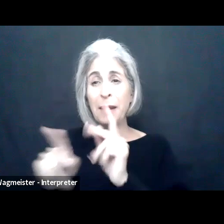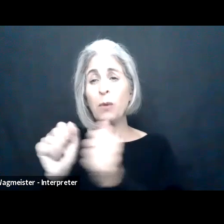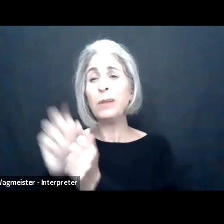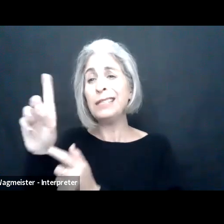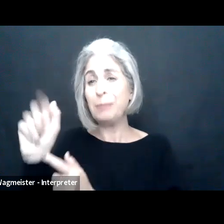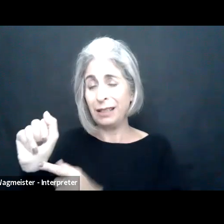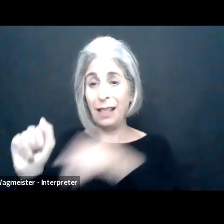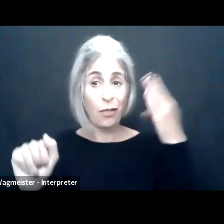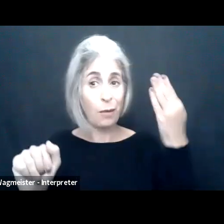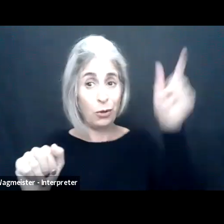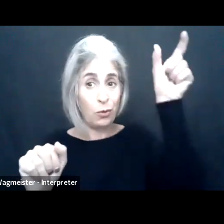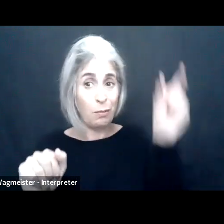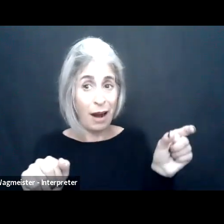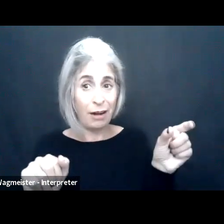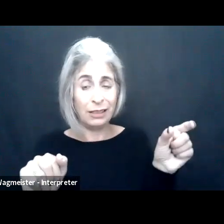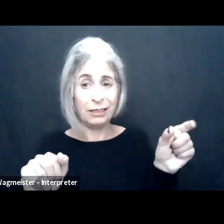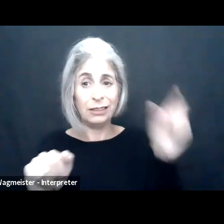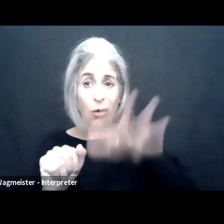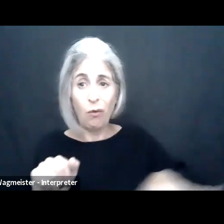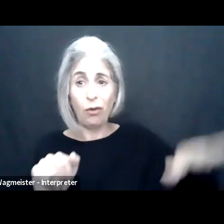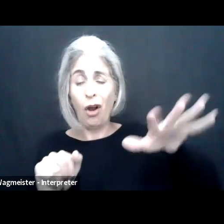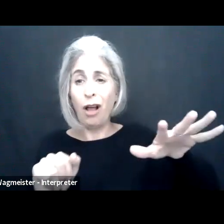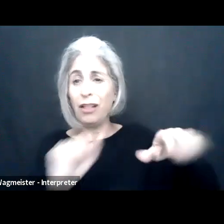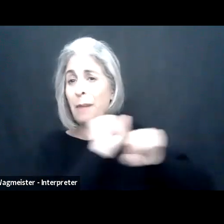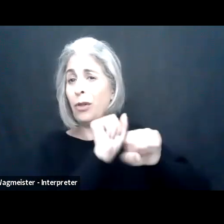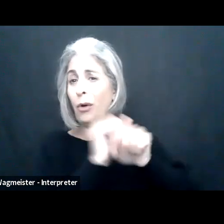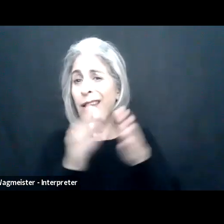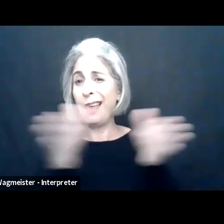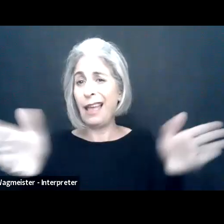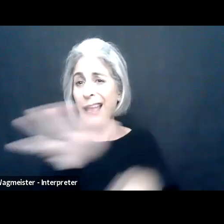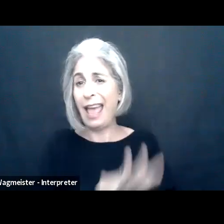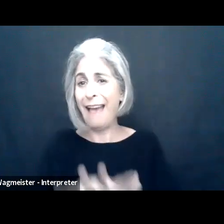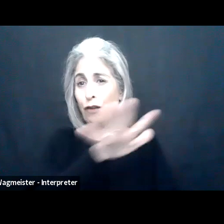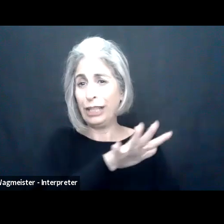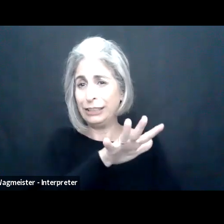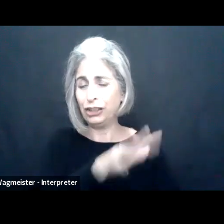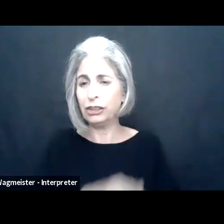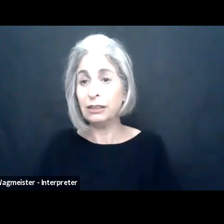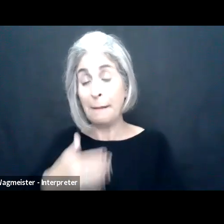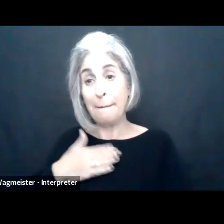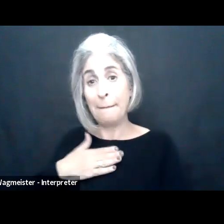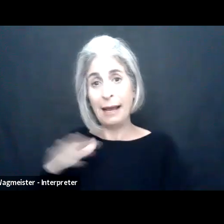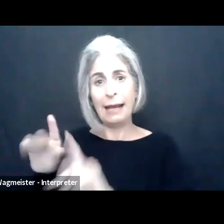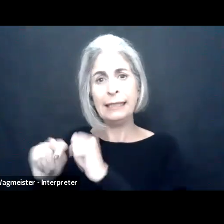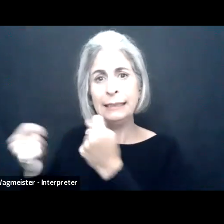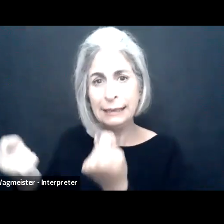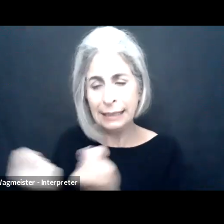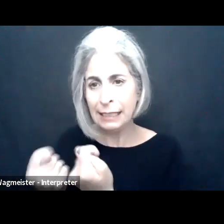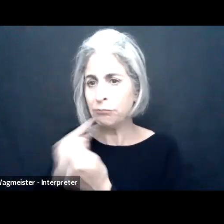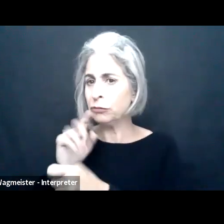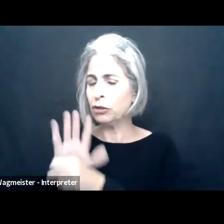The orange bars represent employees with disabilities, and the blue bars are for overall employee average.